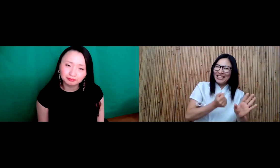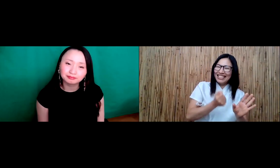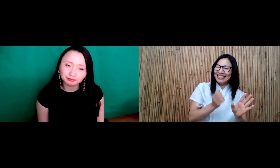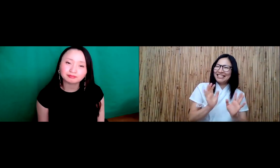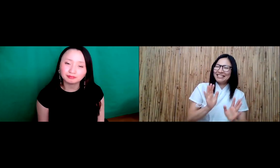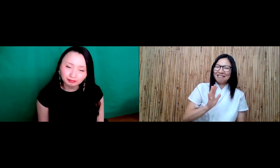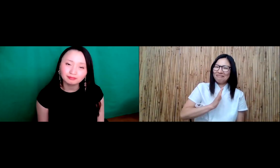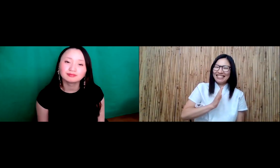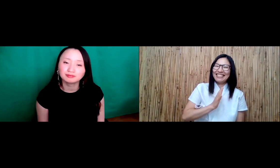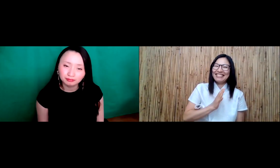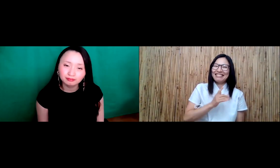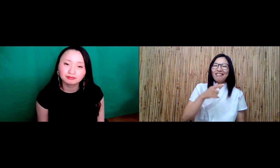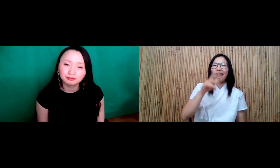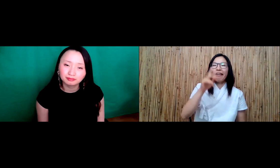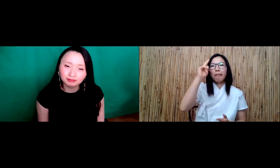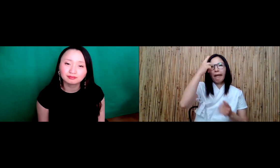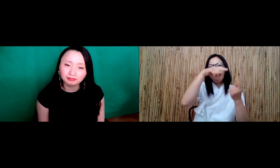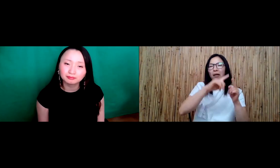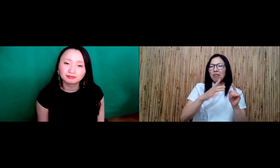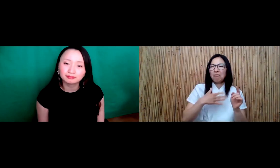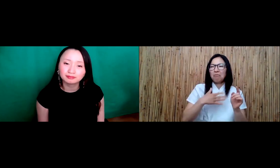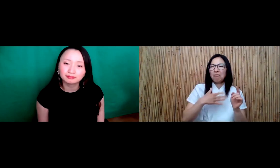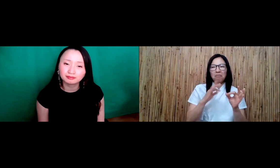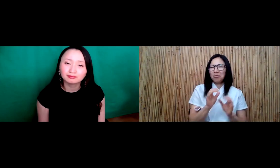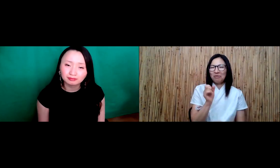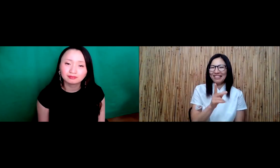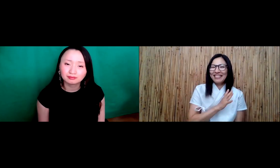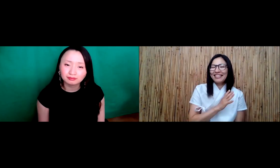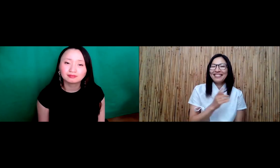are asking me about it and I have to clarify with them that that that's not my country,